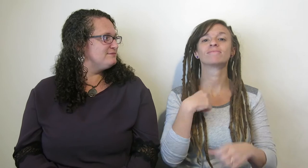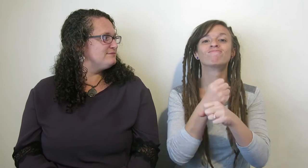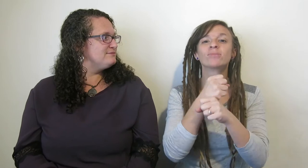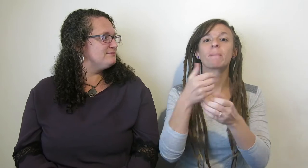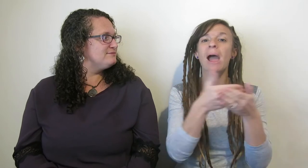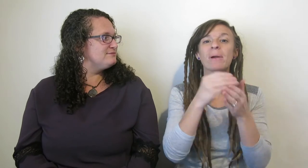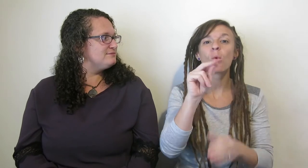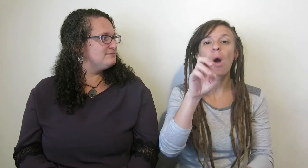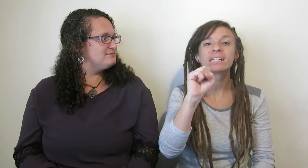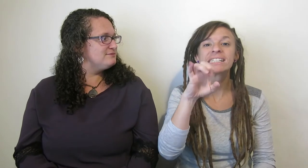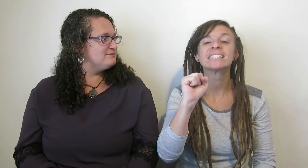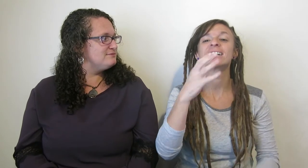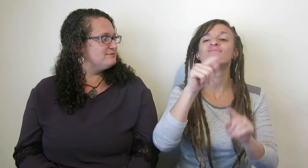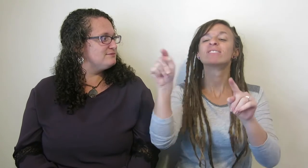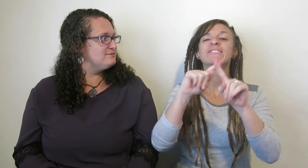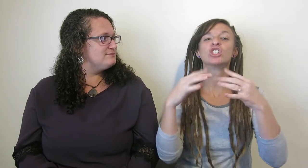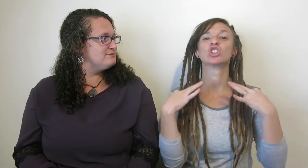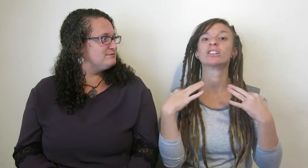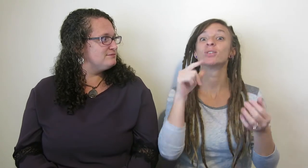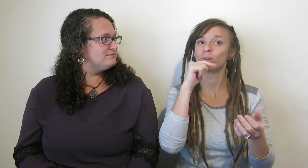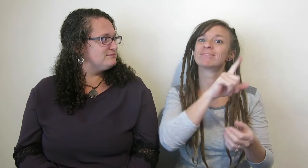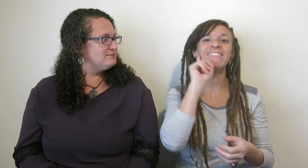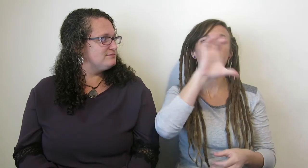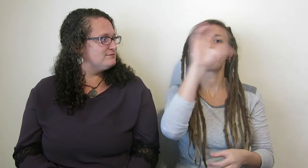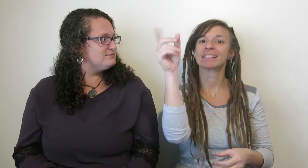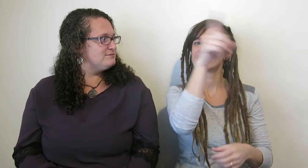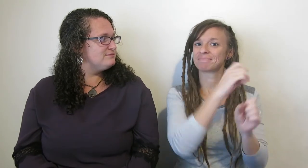we use Deaf-owned printing companies to print baby onesies and other shirts,